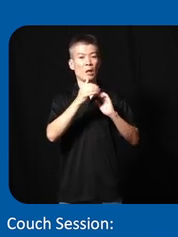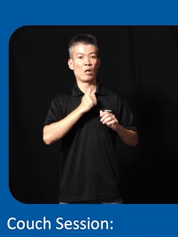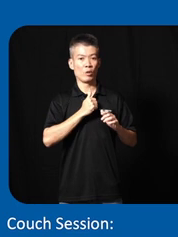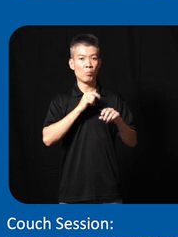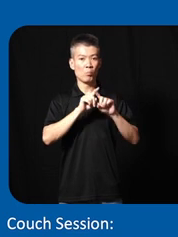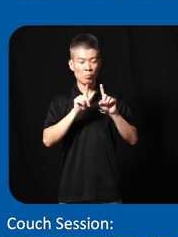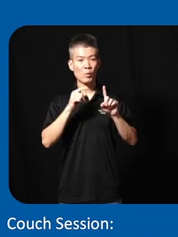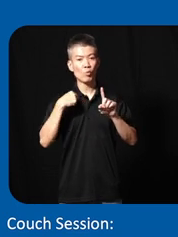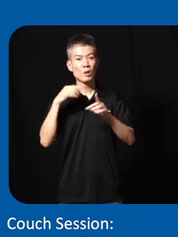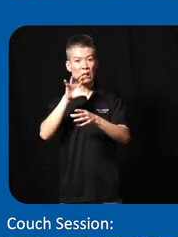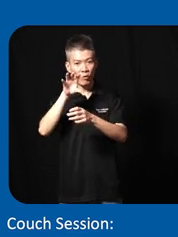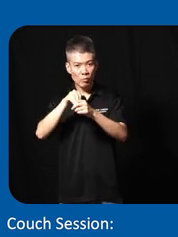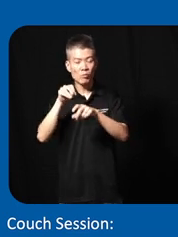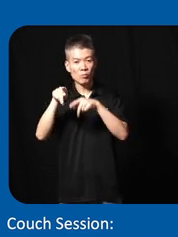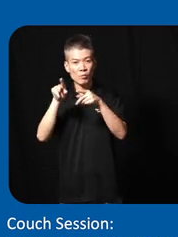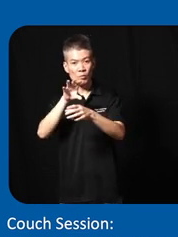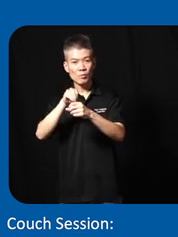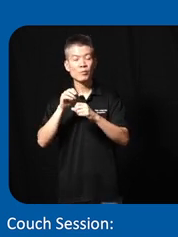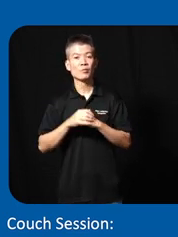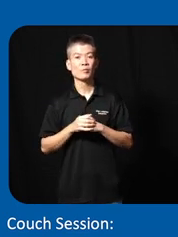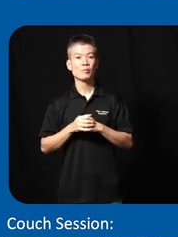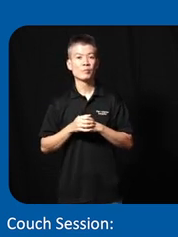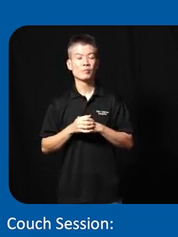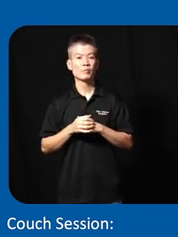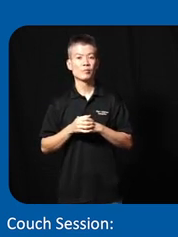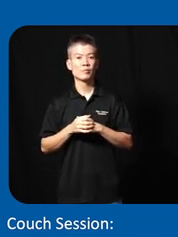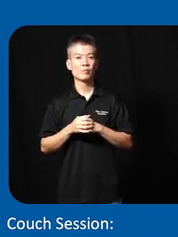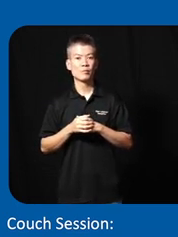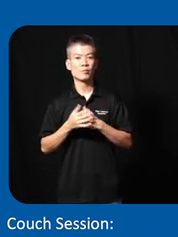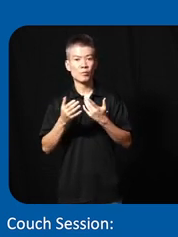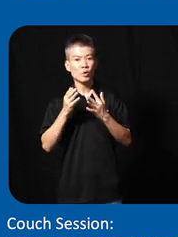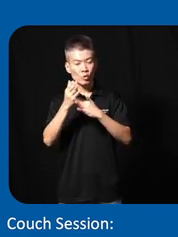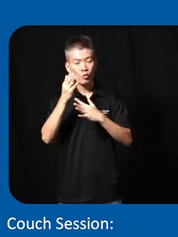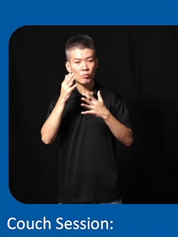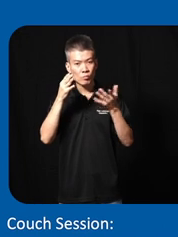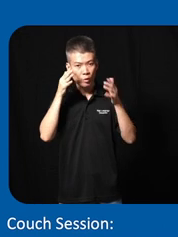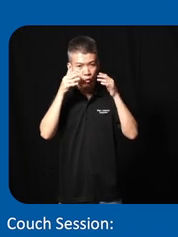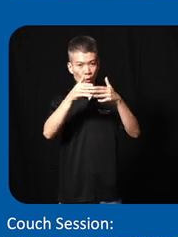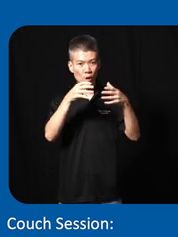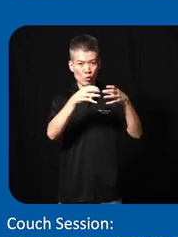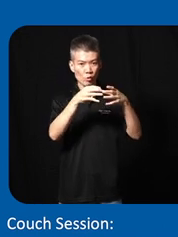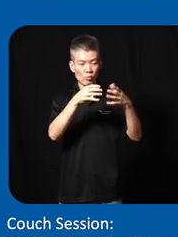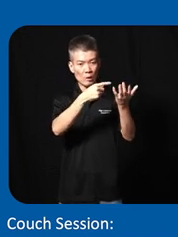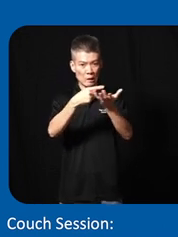we're also involving stakeholders um um through a focus group discussion the stakeholders are